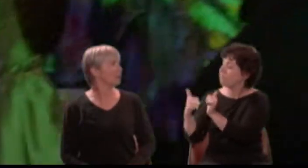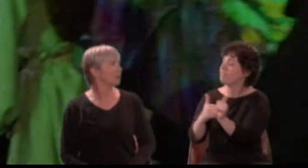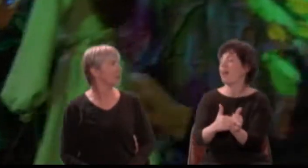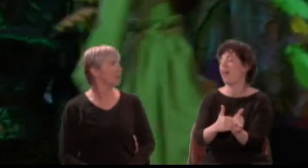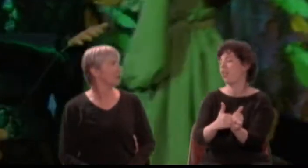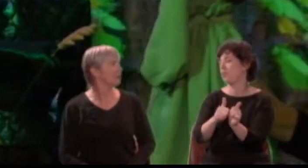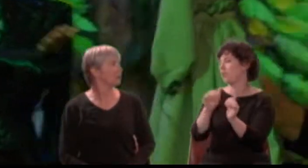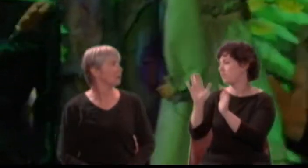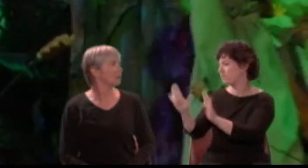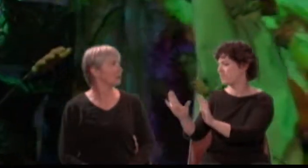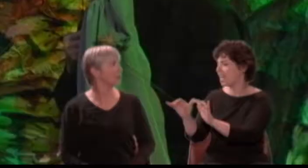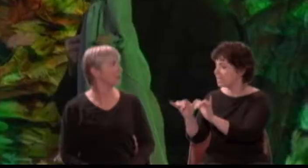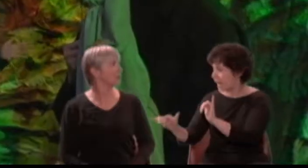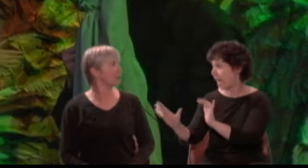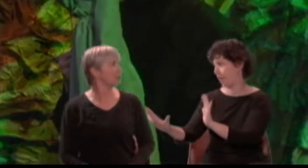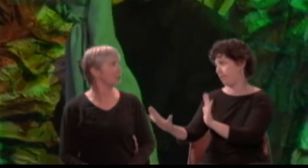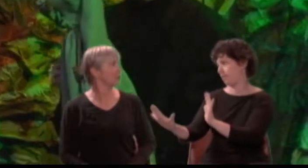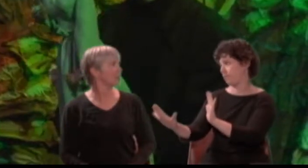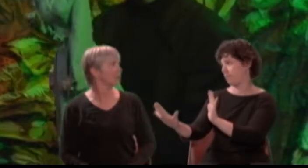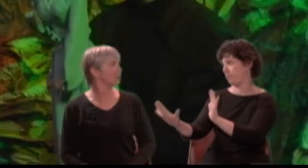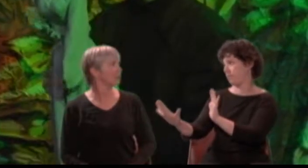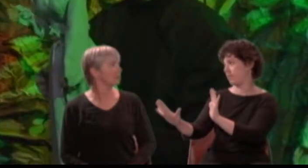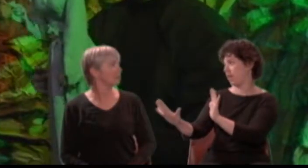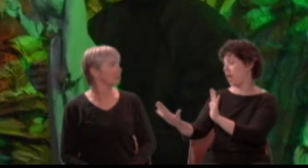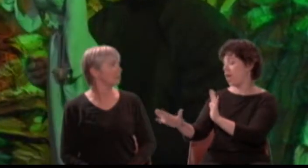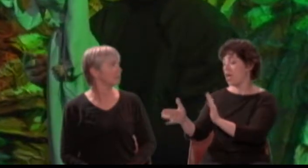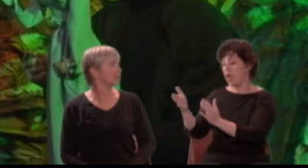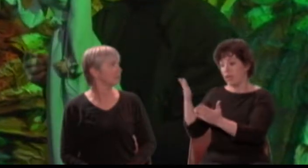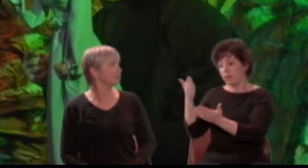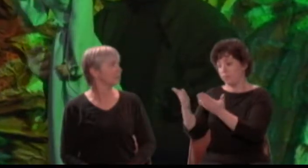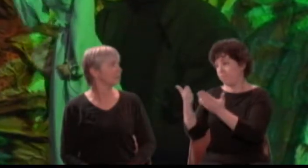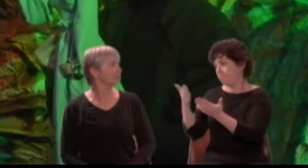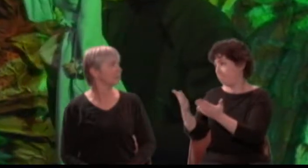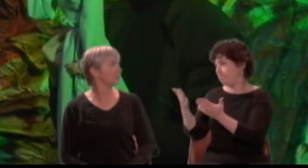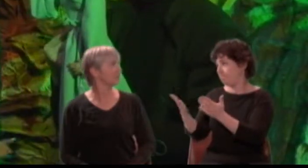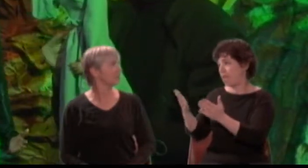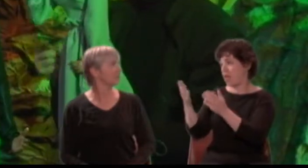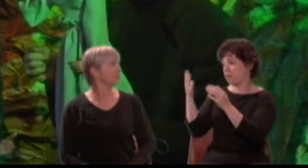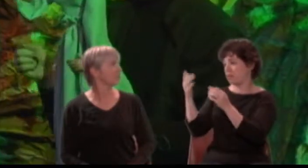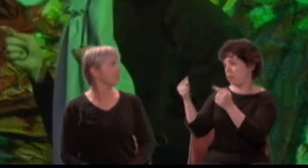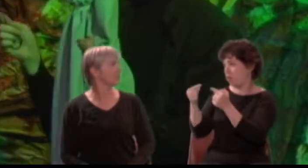Stay, on thy peril! I alone will go.